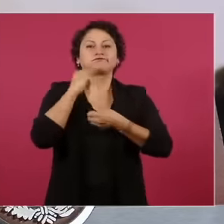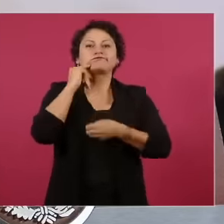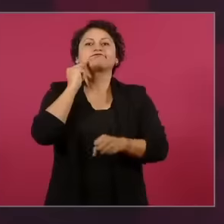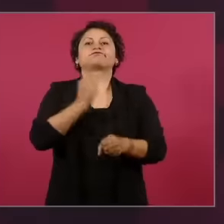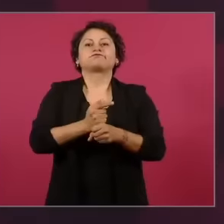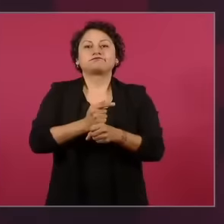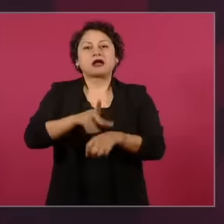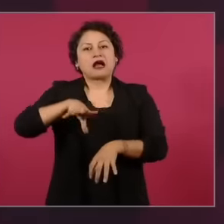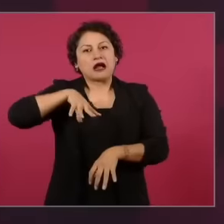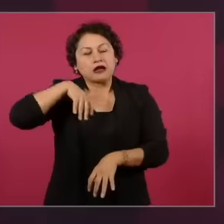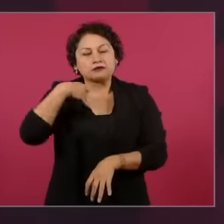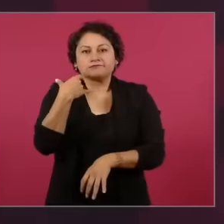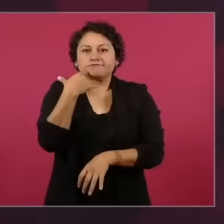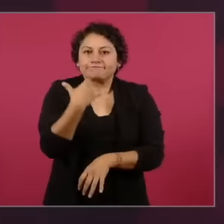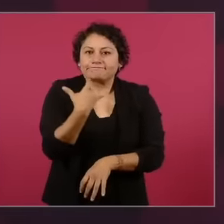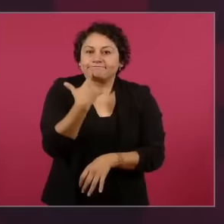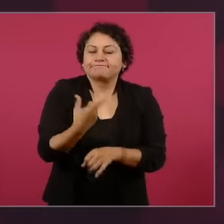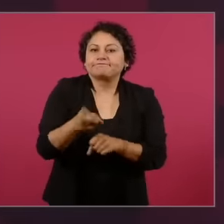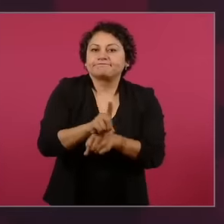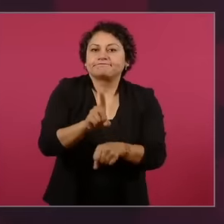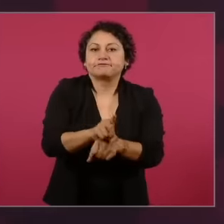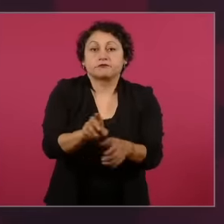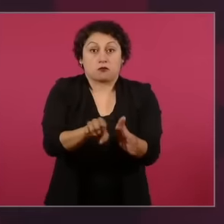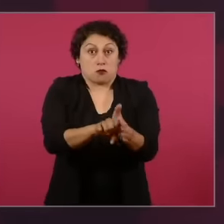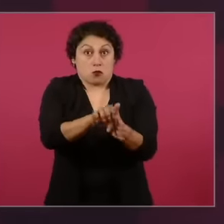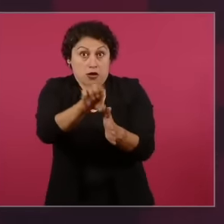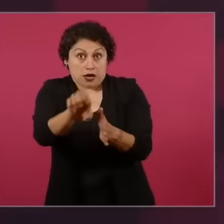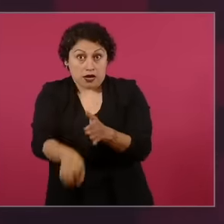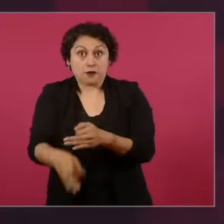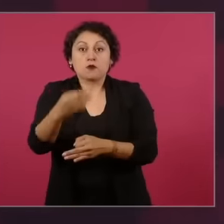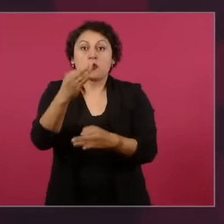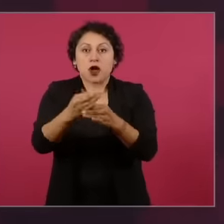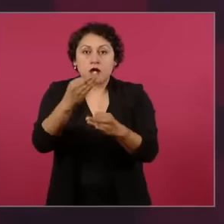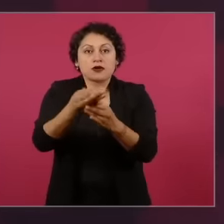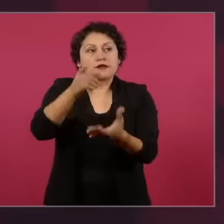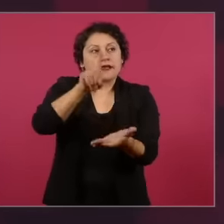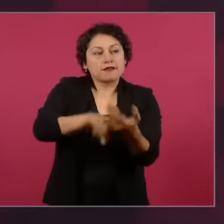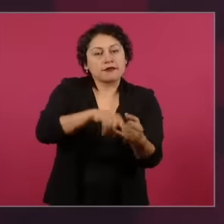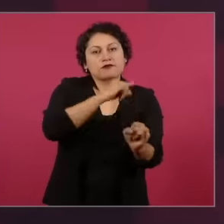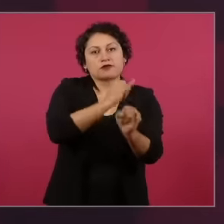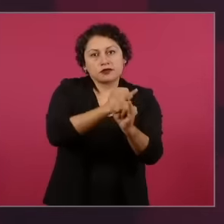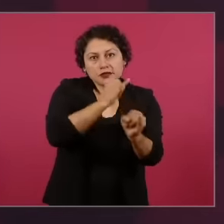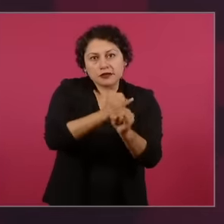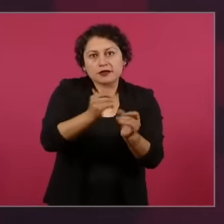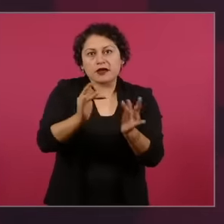overabundance of information that occurs on the internet and social networks, the